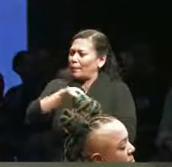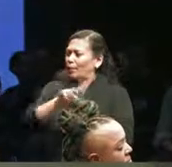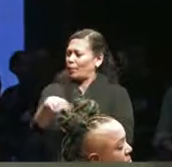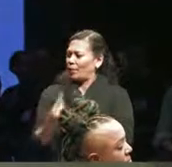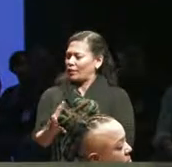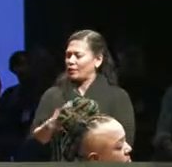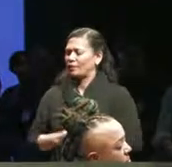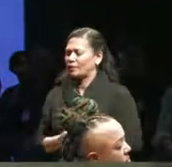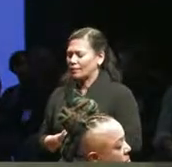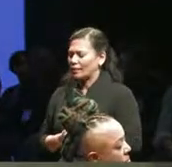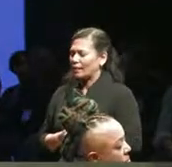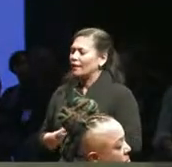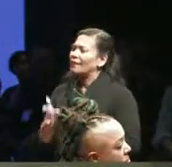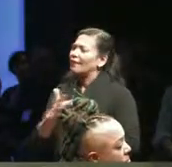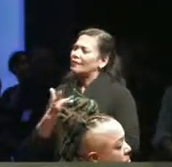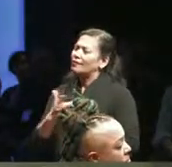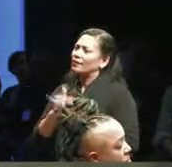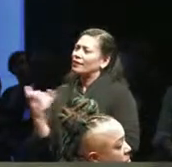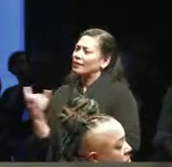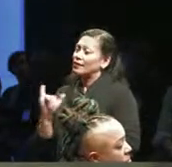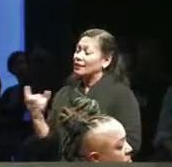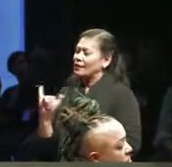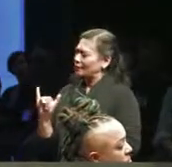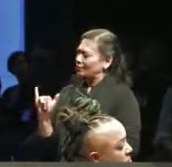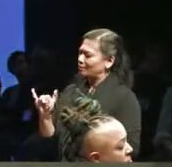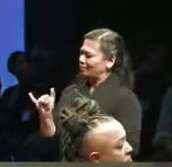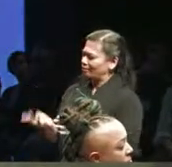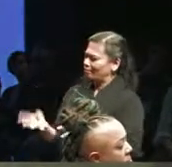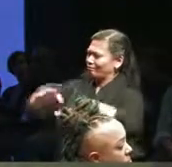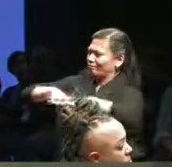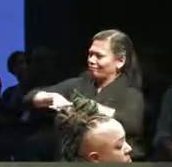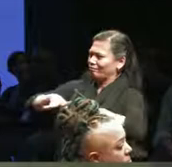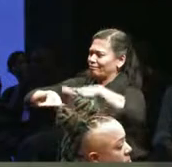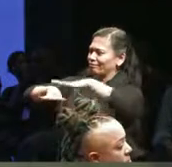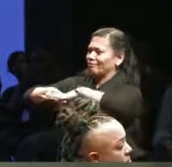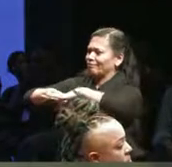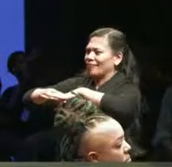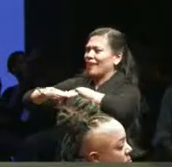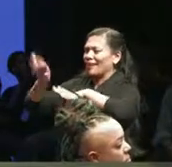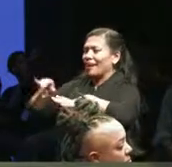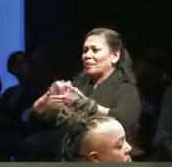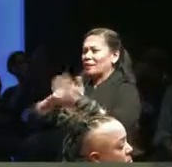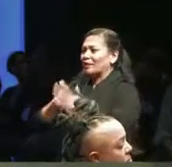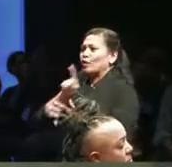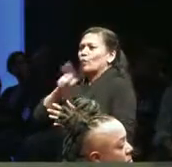like kind of intersectional representation is really about real.